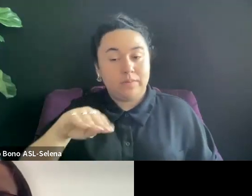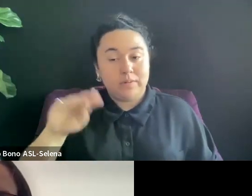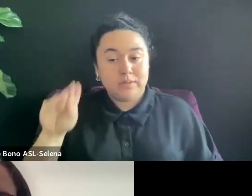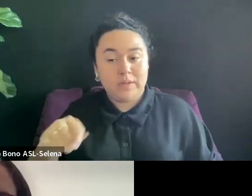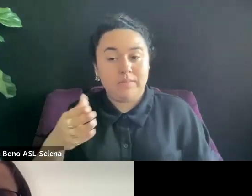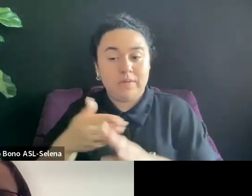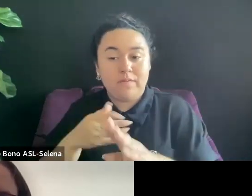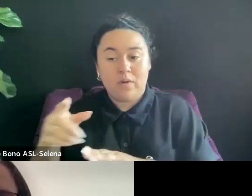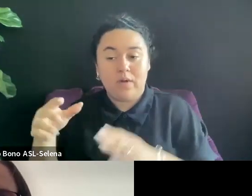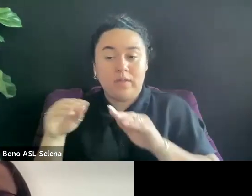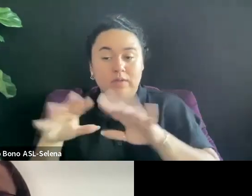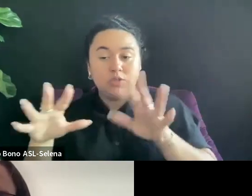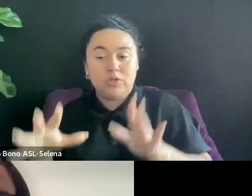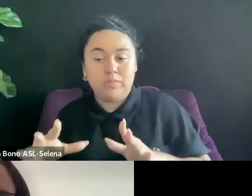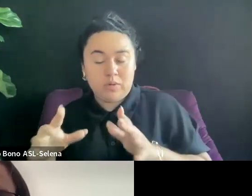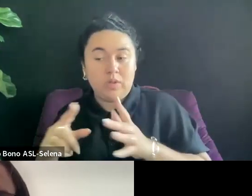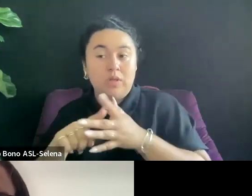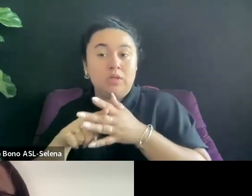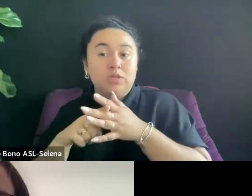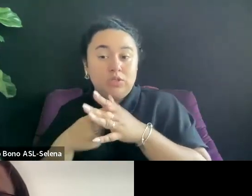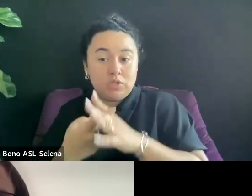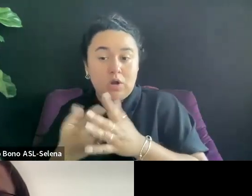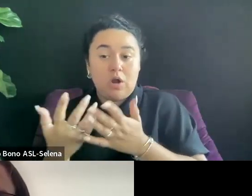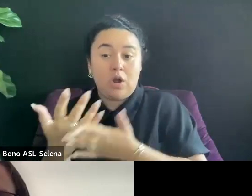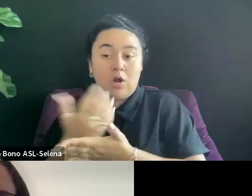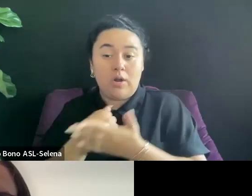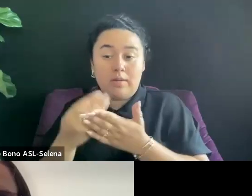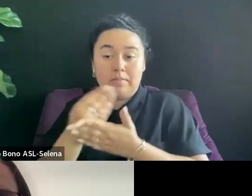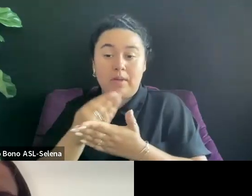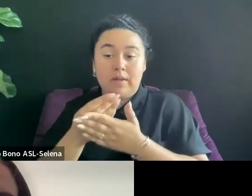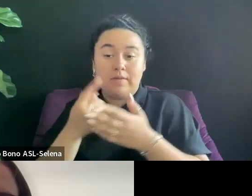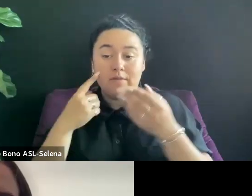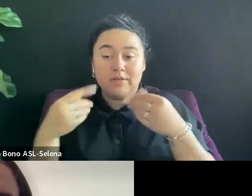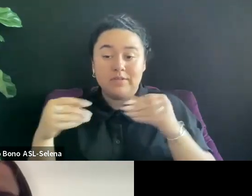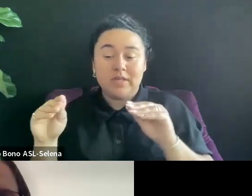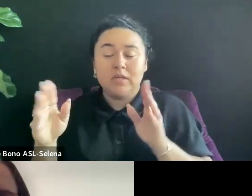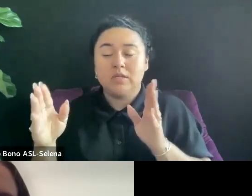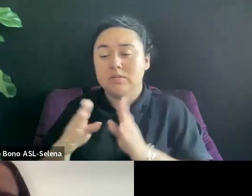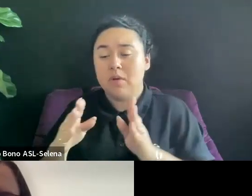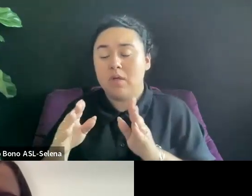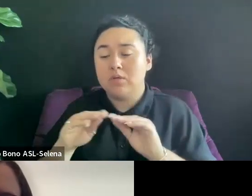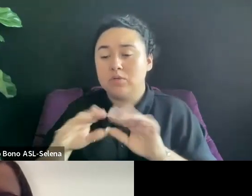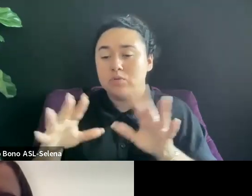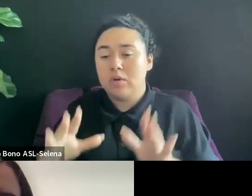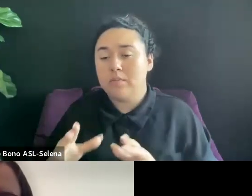THAT IS SOMETHING FOR SMALLER DISTRIBUTORS AND SMALLER PROJECTS COULD BE USEFUL.